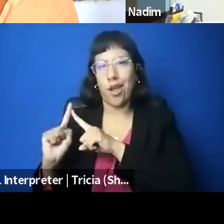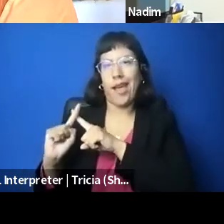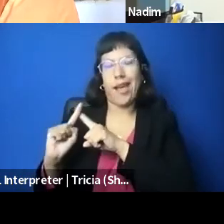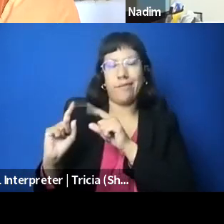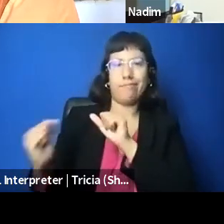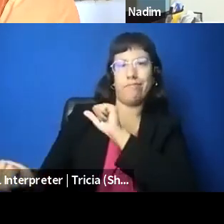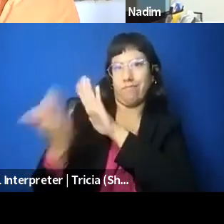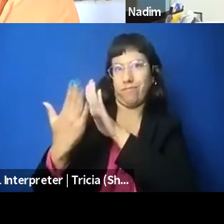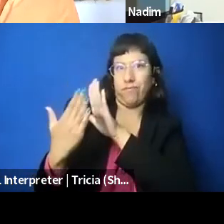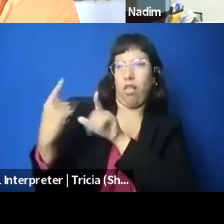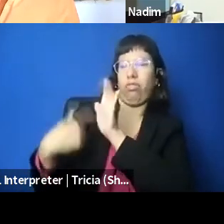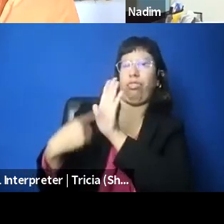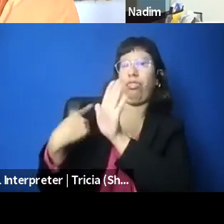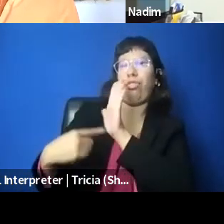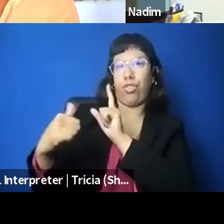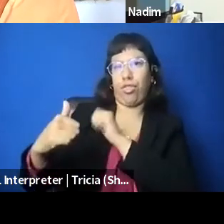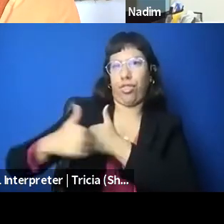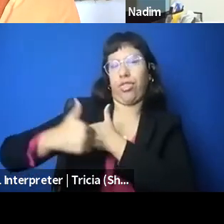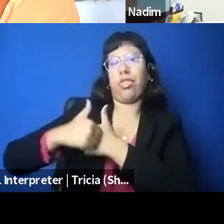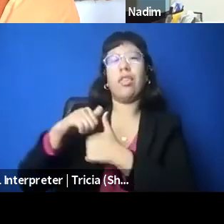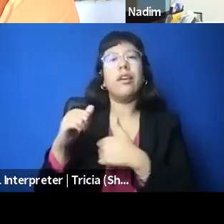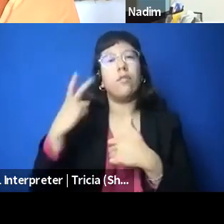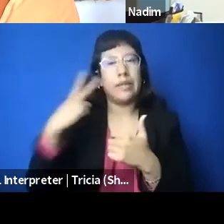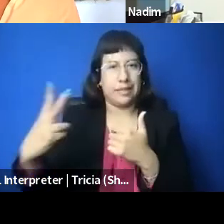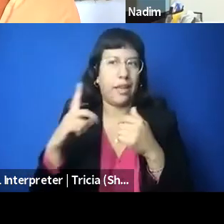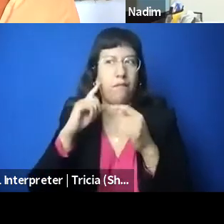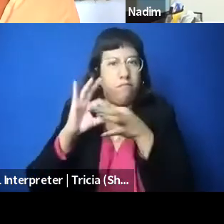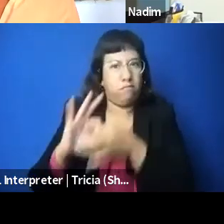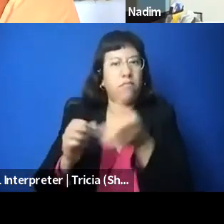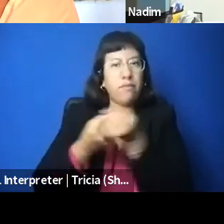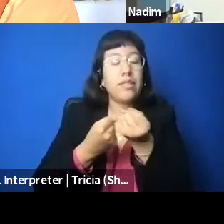that we've seen, and just noting, 'cause in the chat, there's a lot of talk about, you know, the,